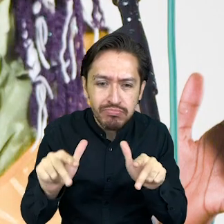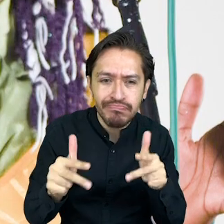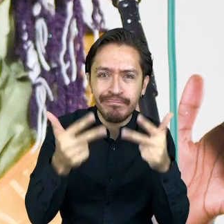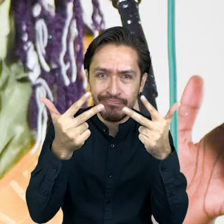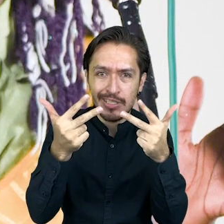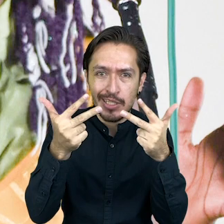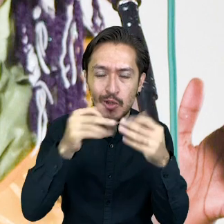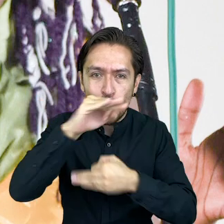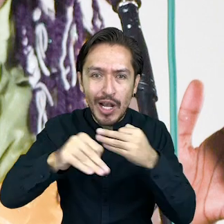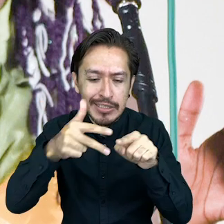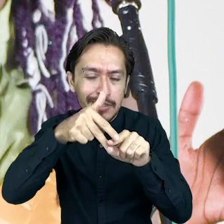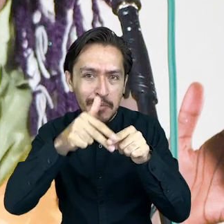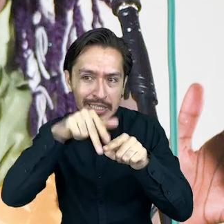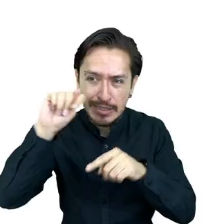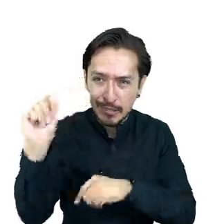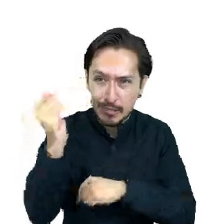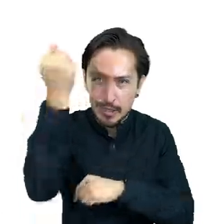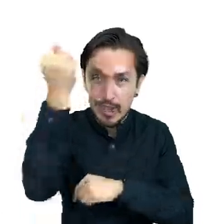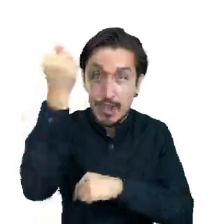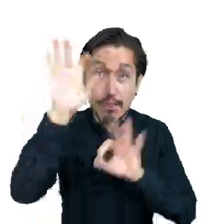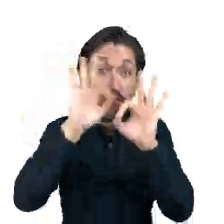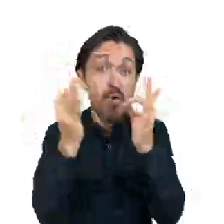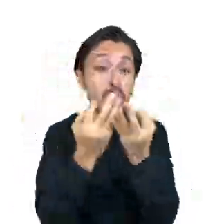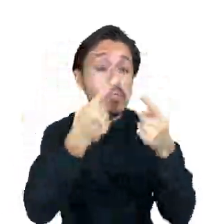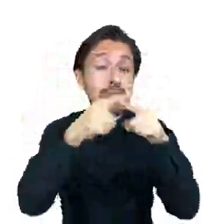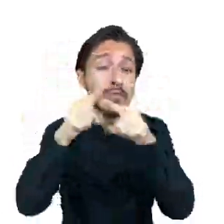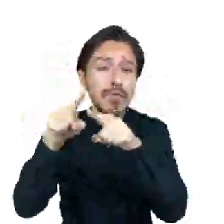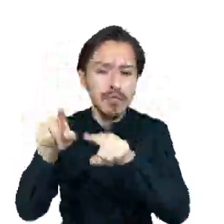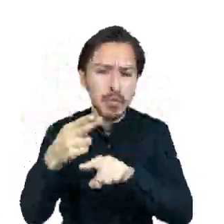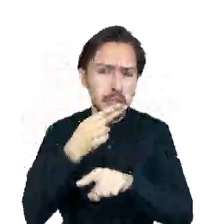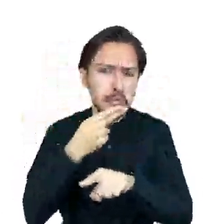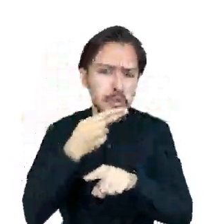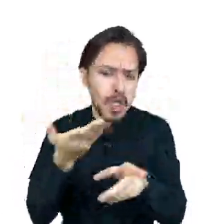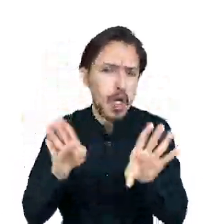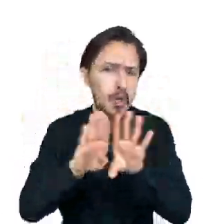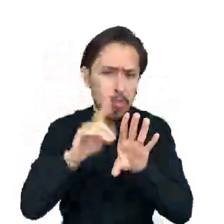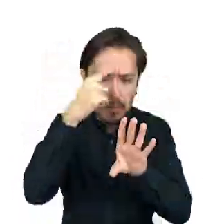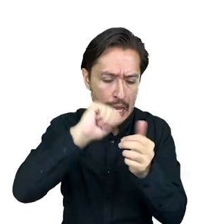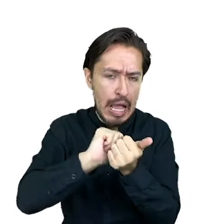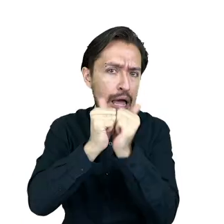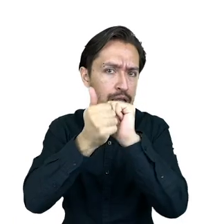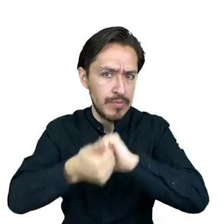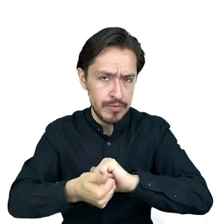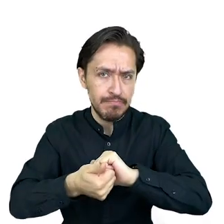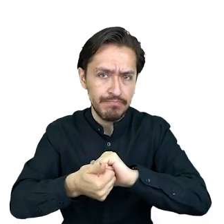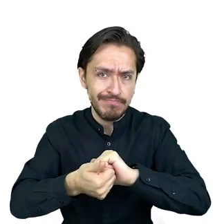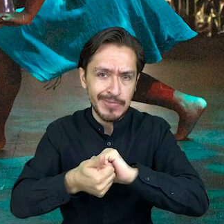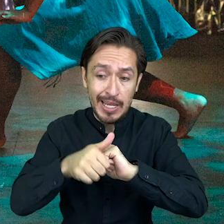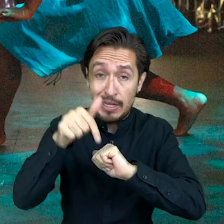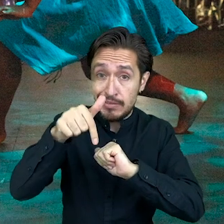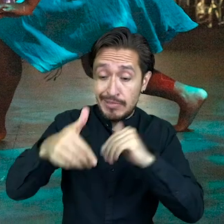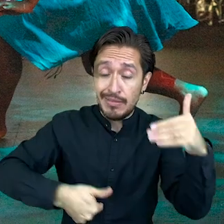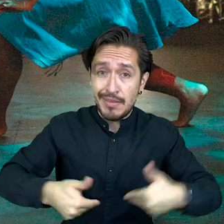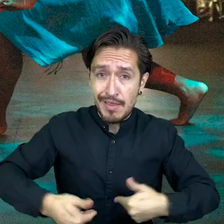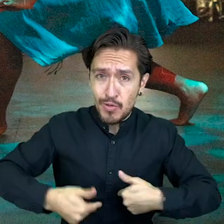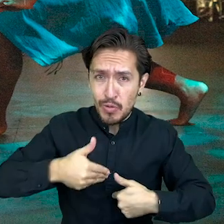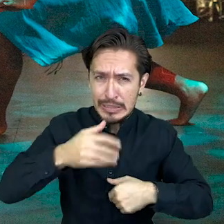and the tools of technology in a different way, as an adorn, as an extra link in creating theatre.